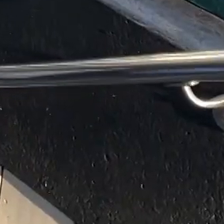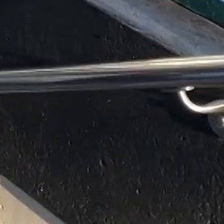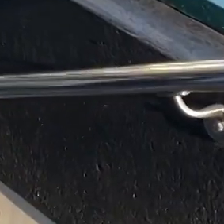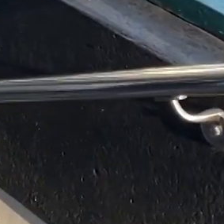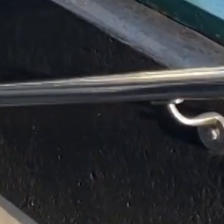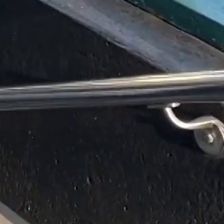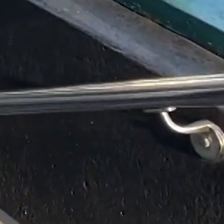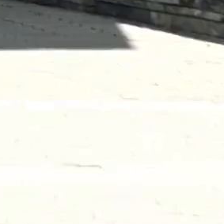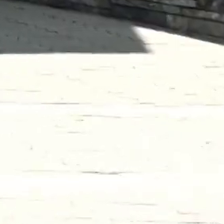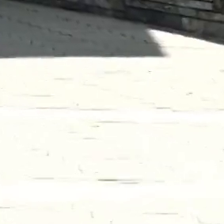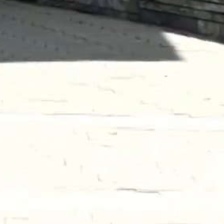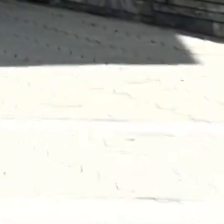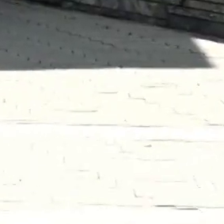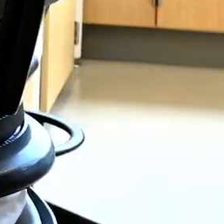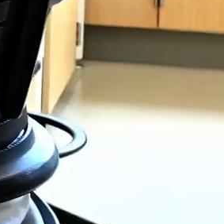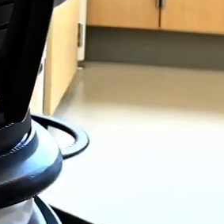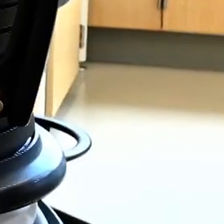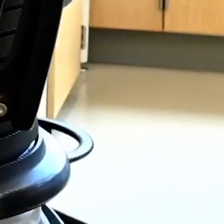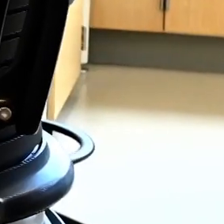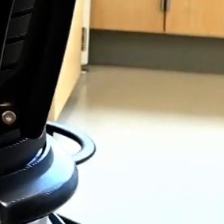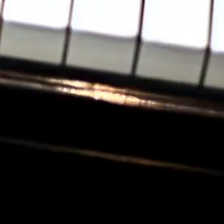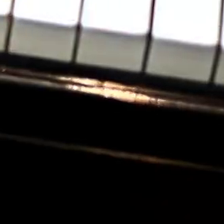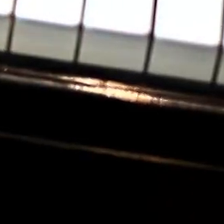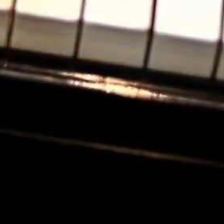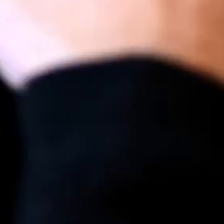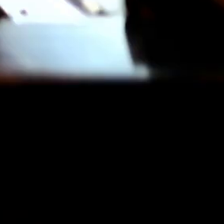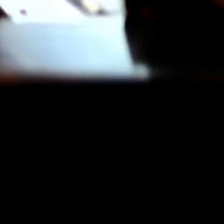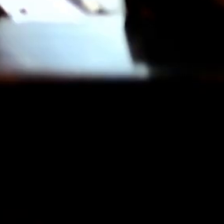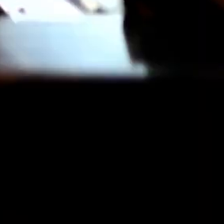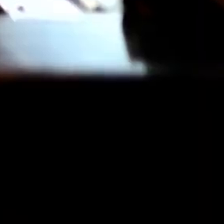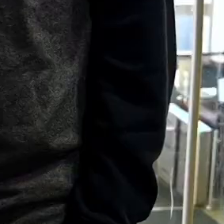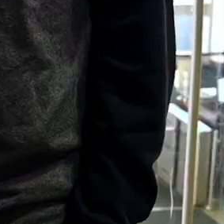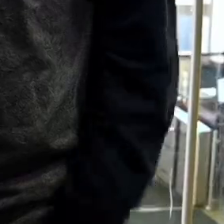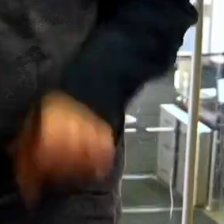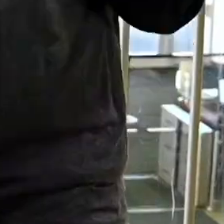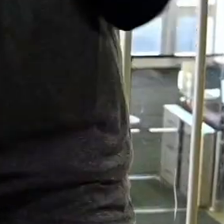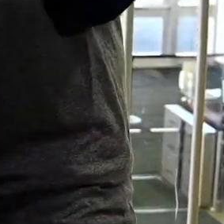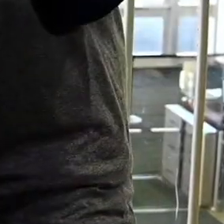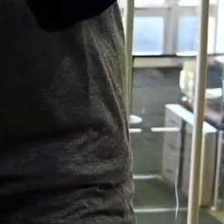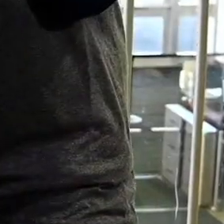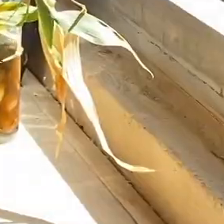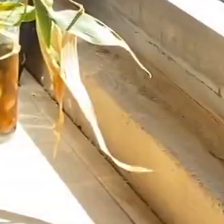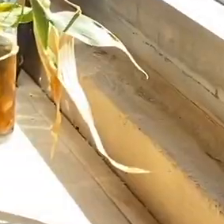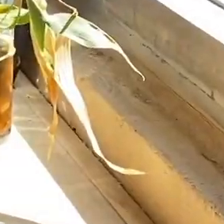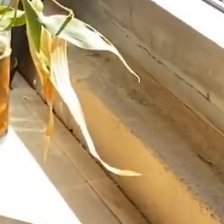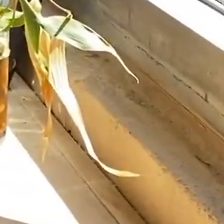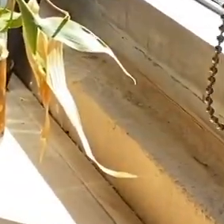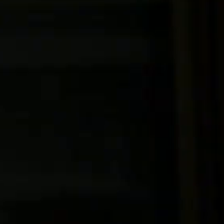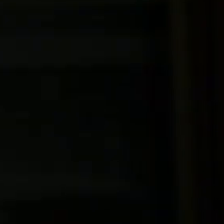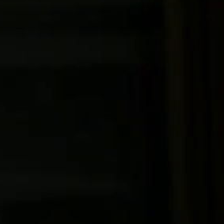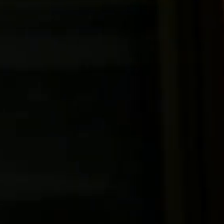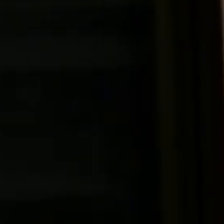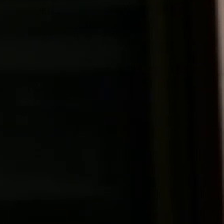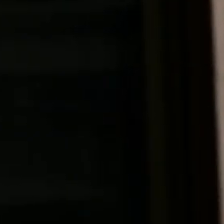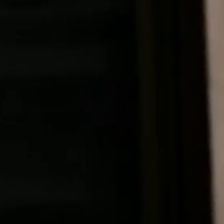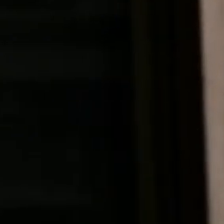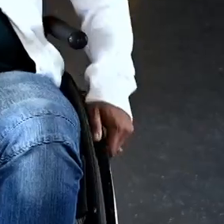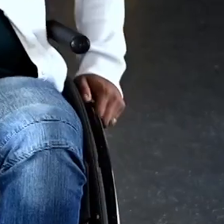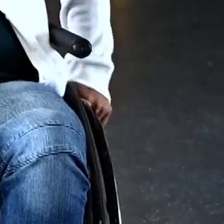Bringing our grit, skills, and talents with us. We represent the beautiful and complex diversity of our city and our state.